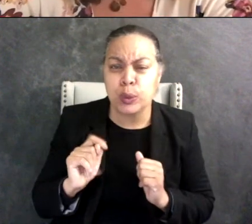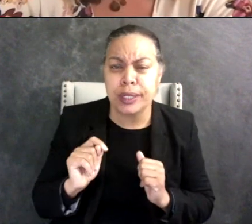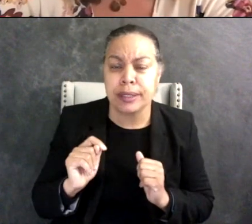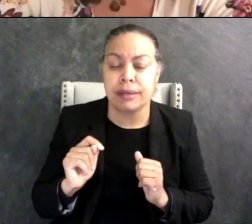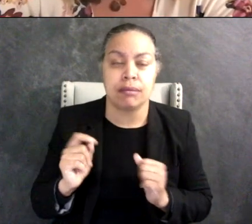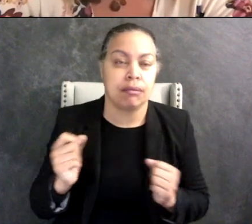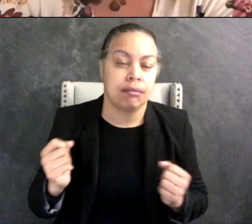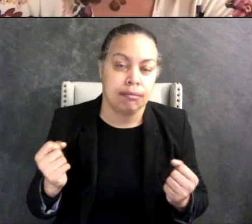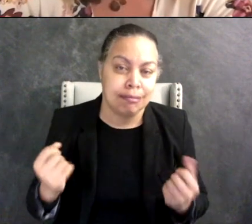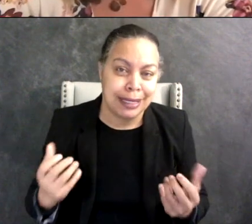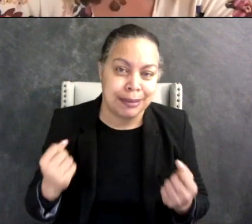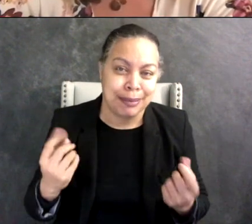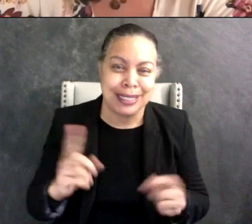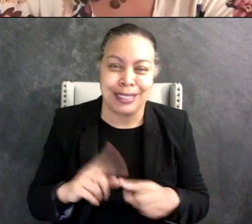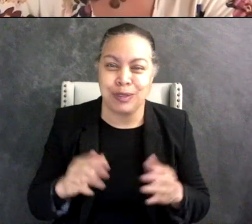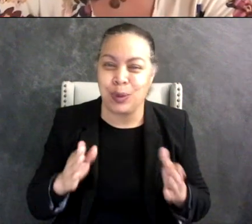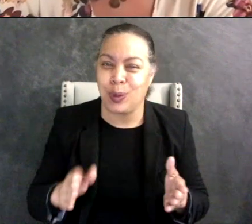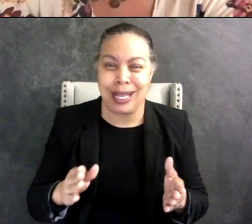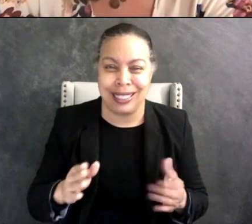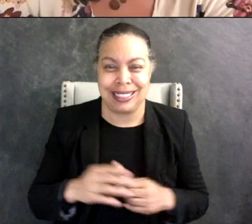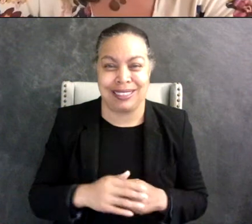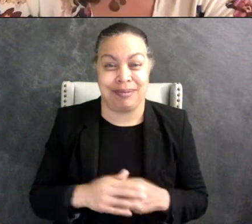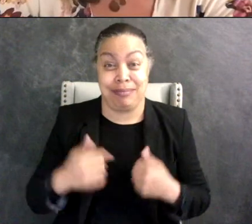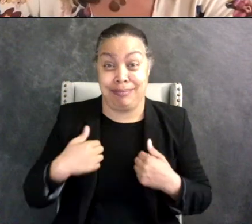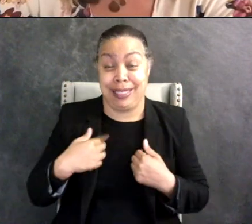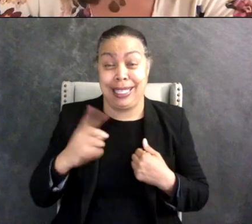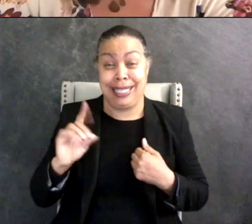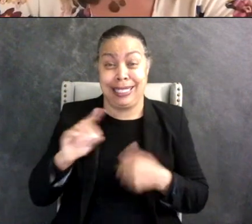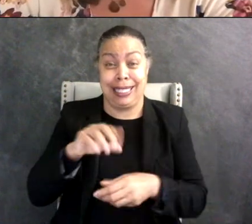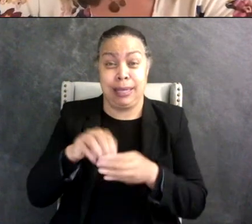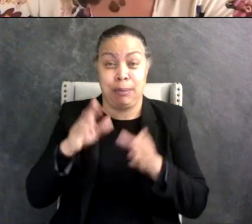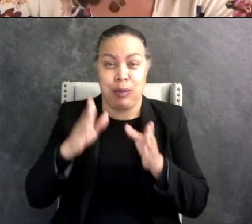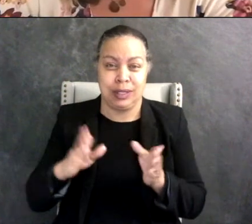ways to do it like I do the - well I did do the in person which I hope to start again you know soon